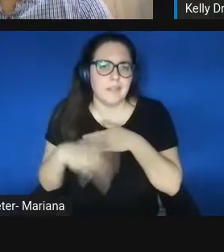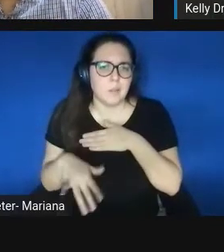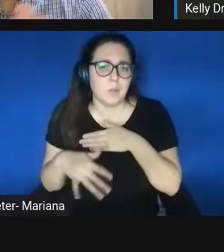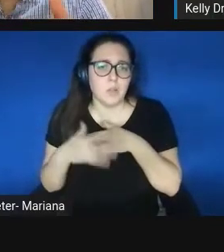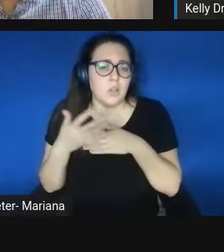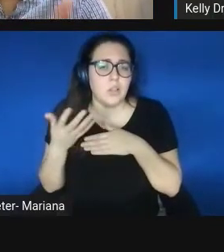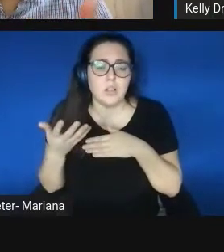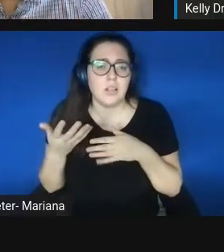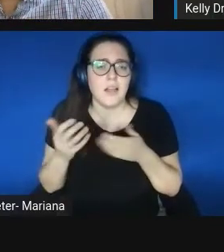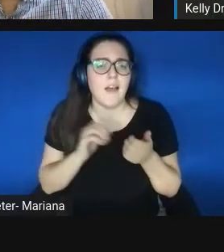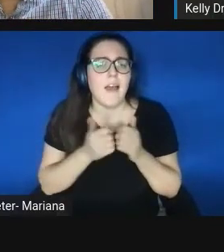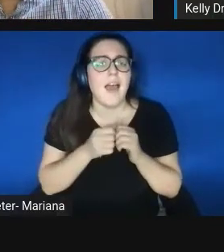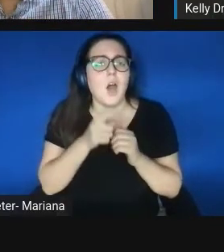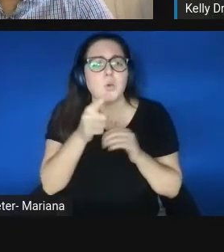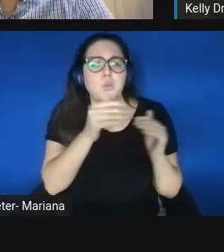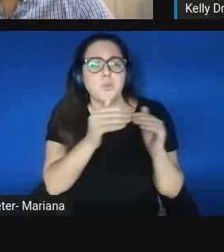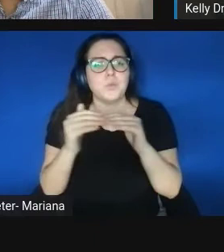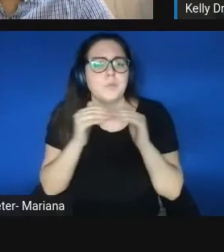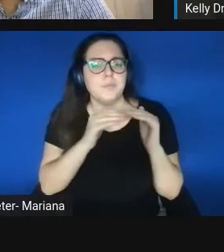and how have you leveraged some of those resources?